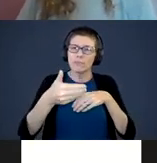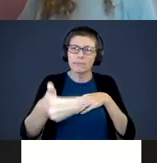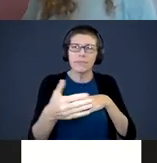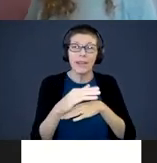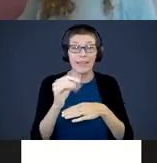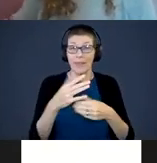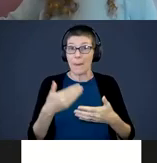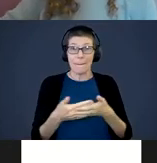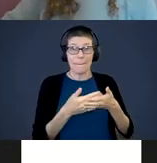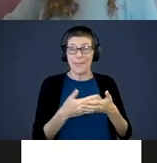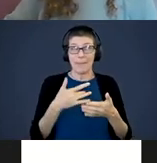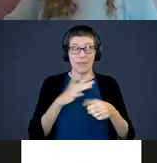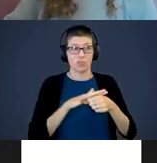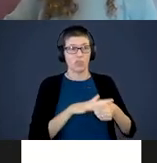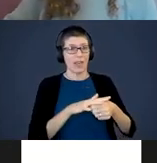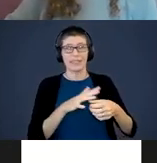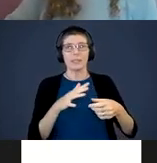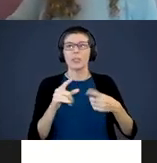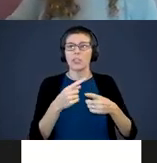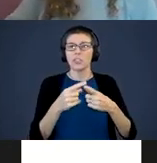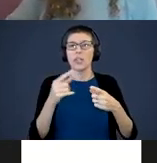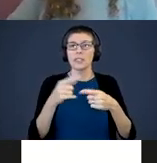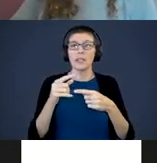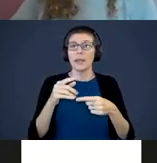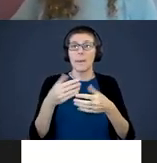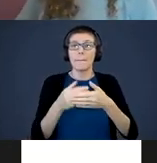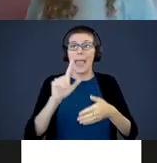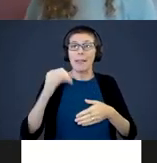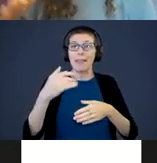new situation, just putting your hand on the baby’s leg or their belly so they know